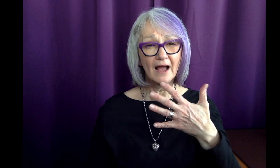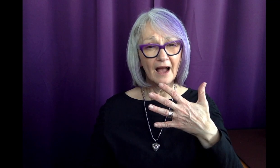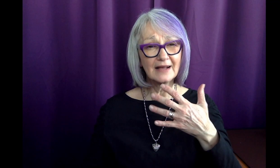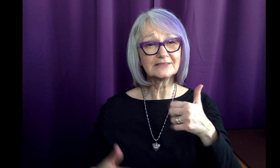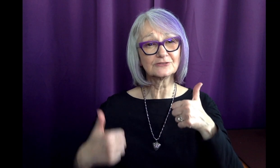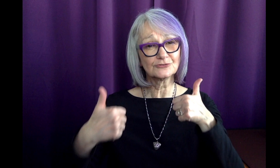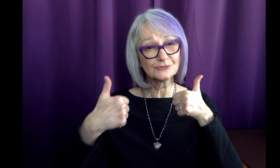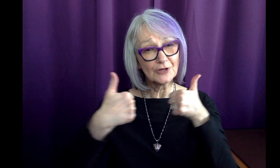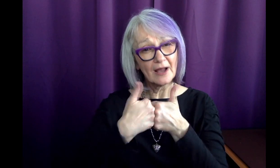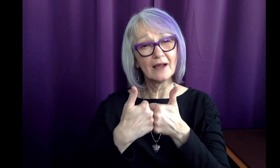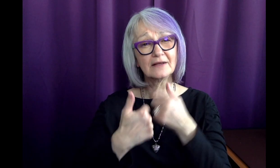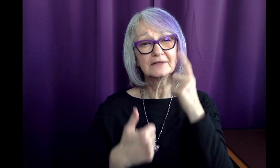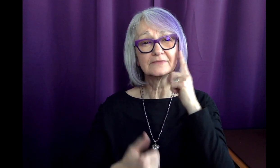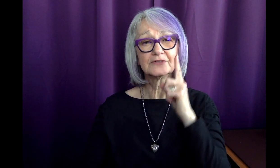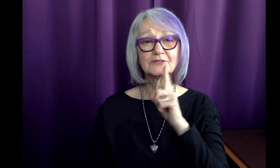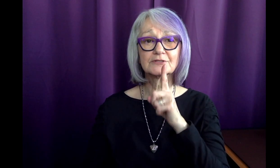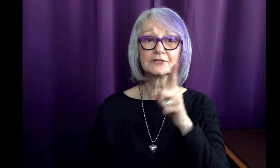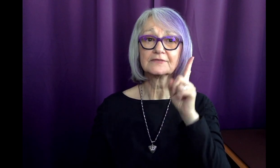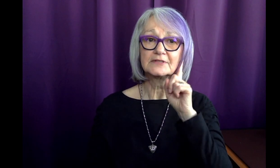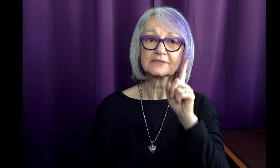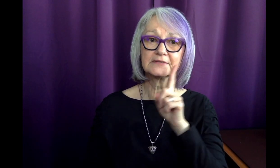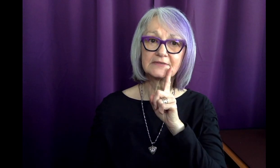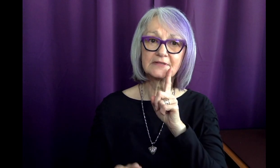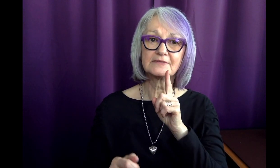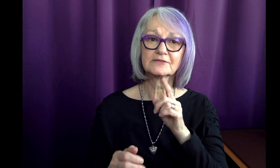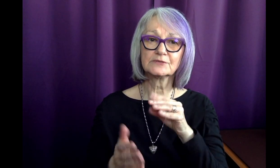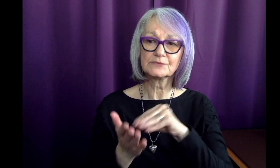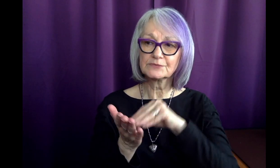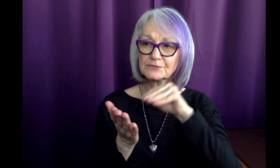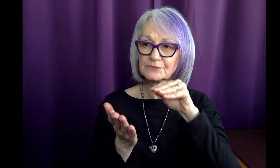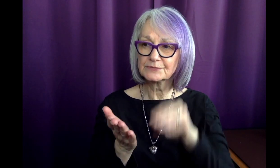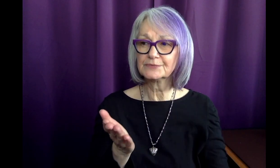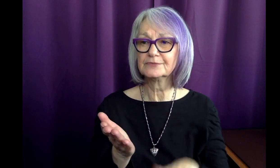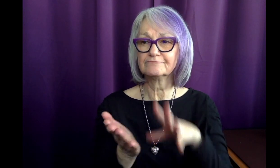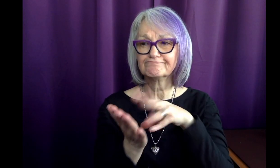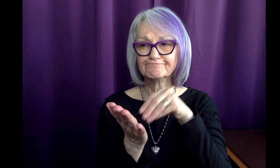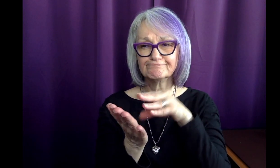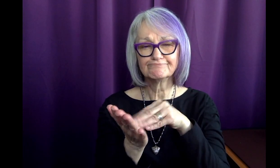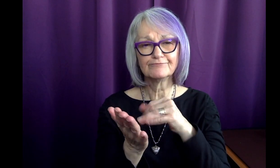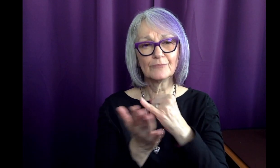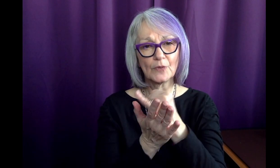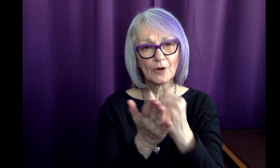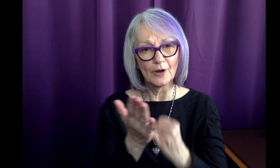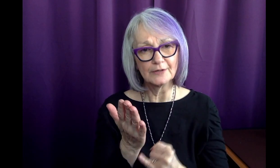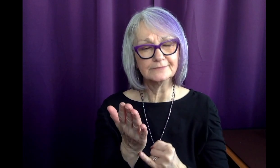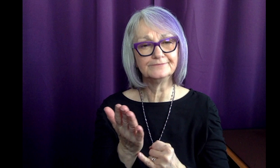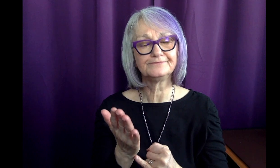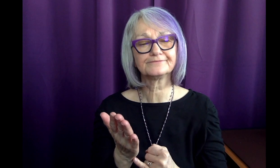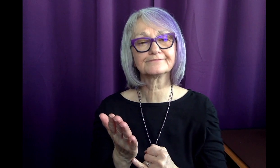It certainly had to be a challenge for a Deaf student in art school